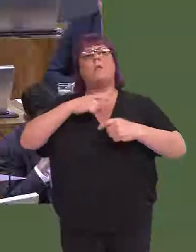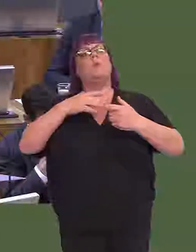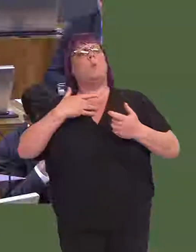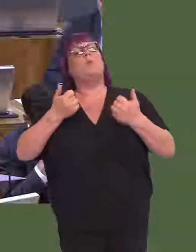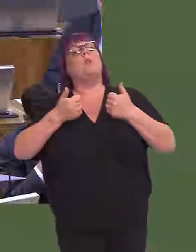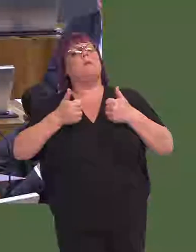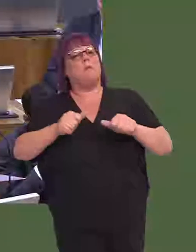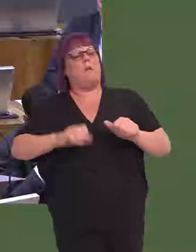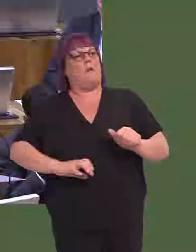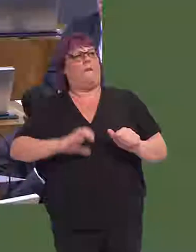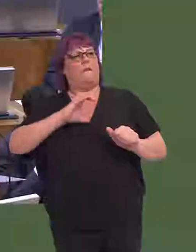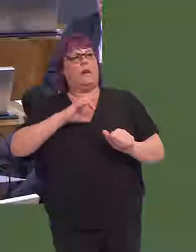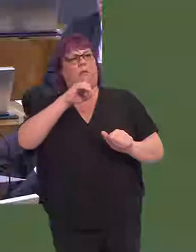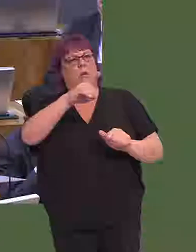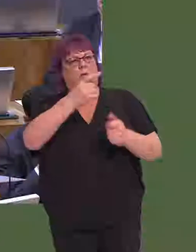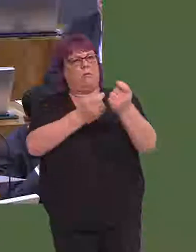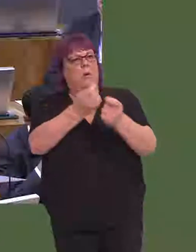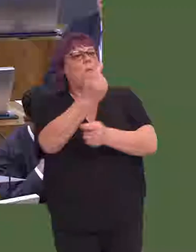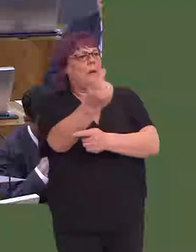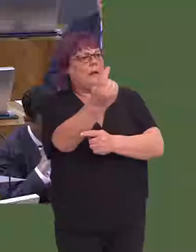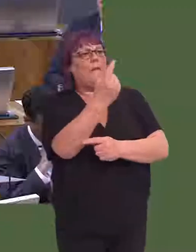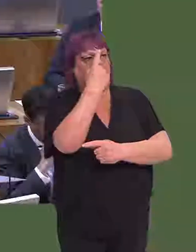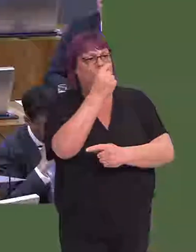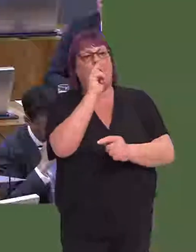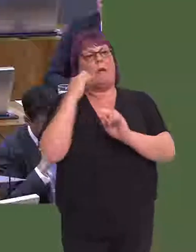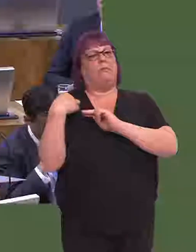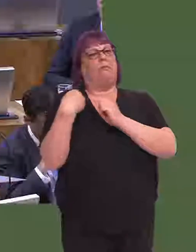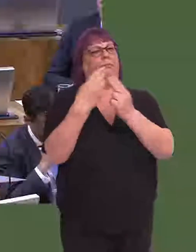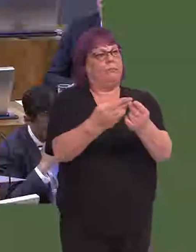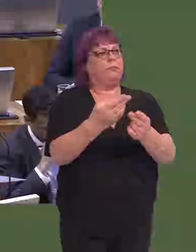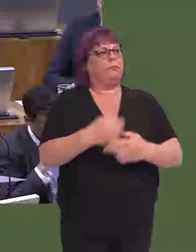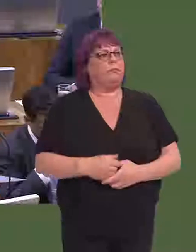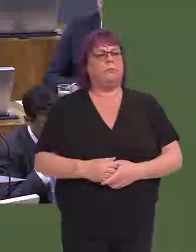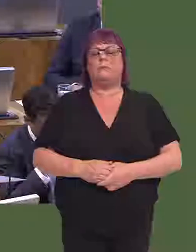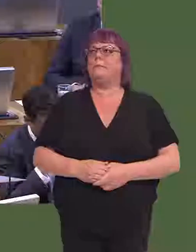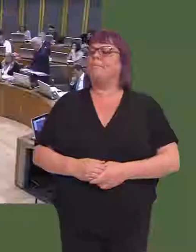be assured as a Government, and indeed that the Assembly can be assured, that it's able to stand on its own two feet again.